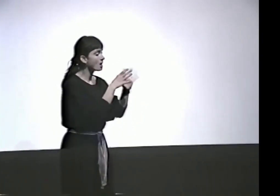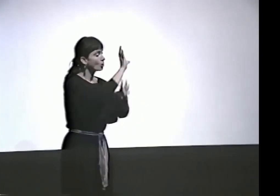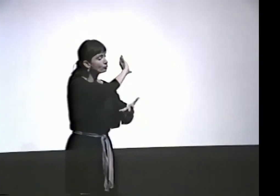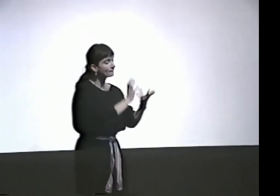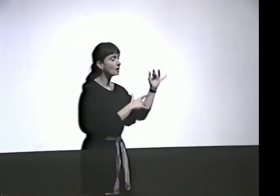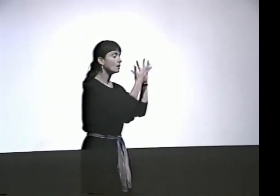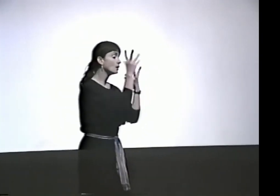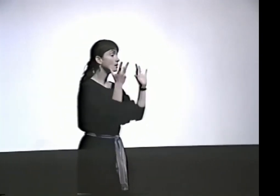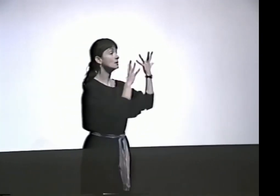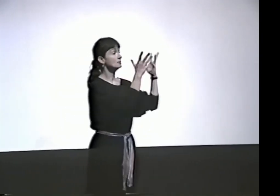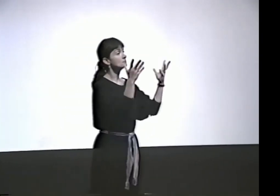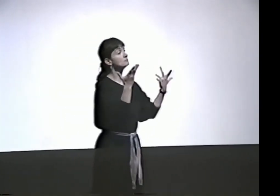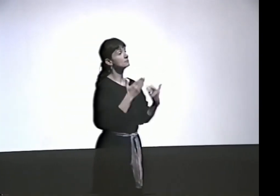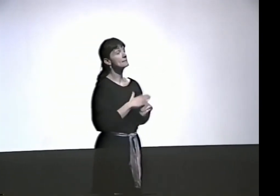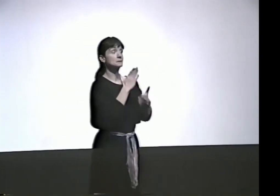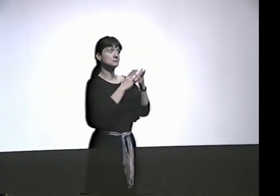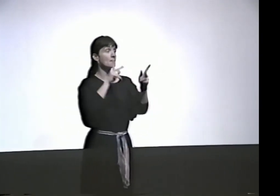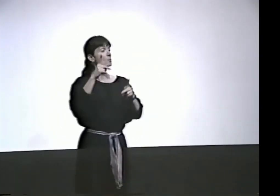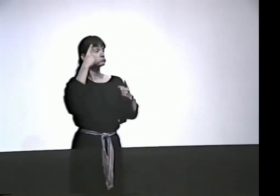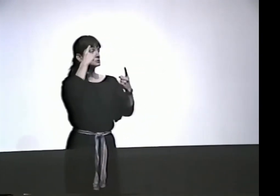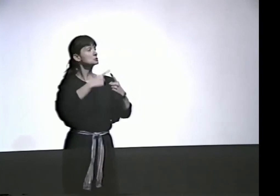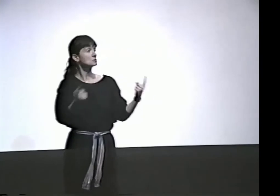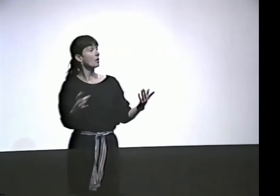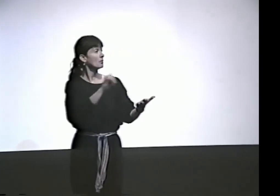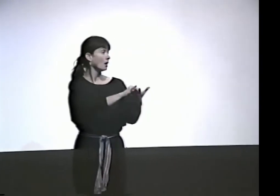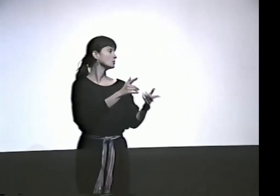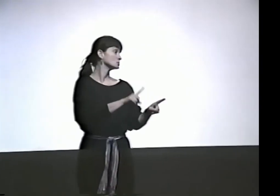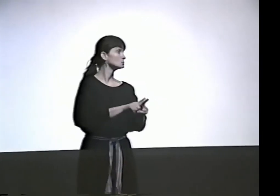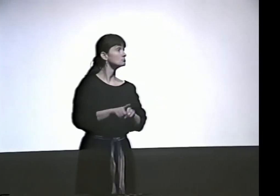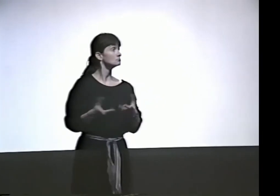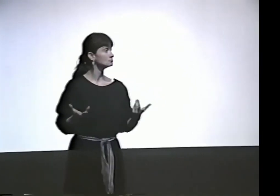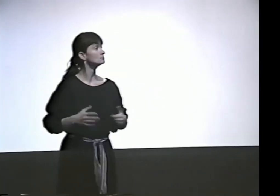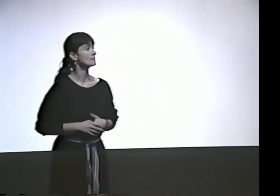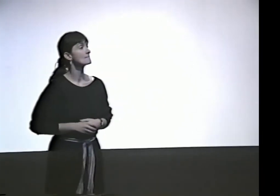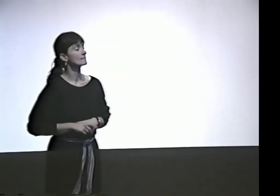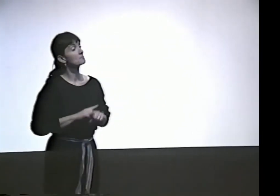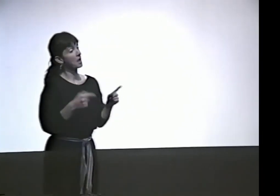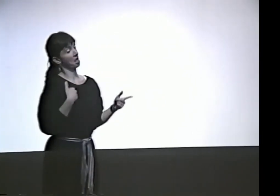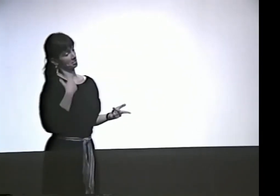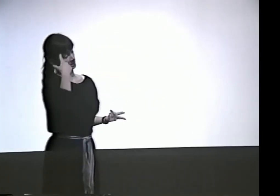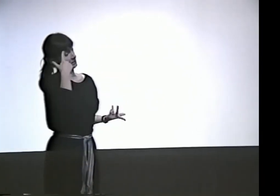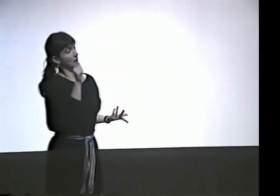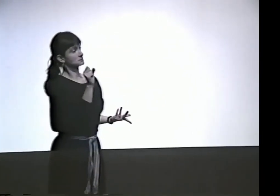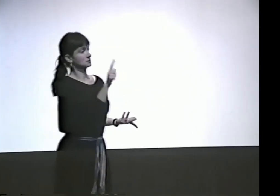PLAYING WITH LANGUAGE, CHOREOGRAPHING IT. PEOPLE HAVE A RIGHT TO DISAGREE WITH THAT IF THEY LIKE,